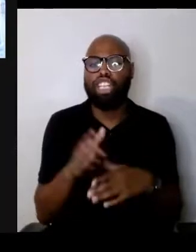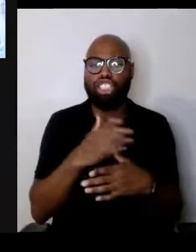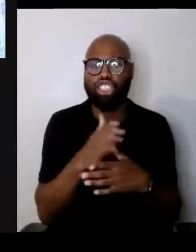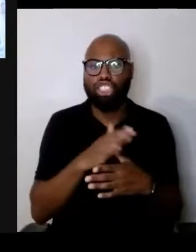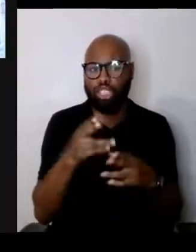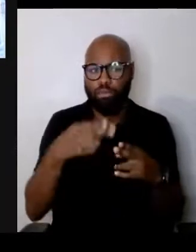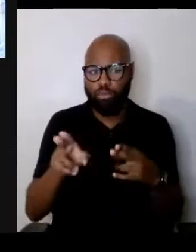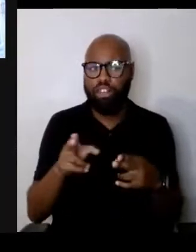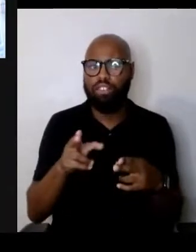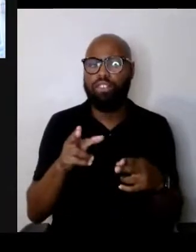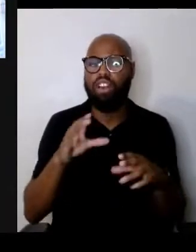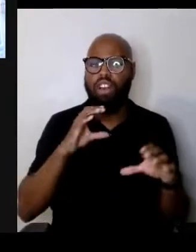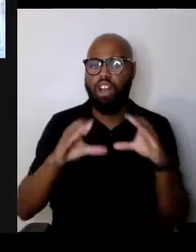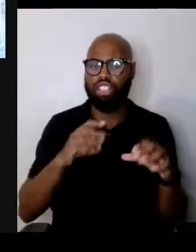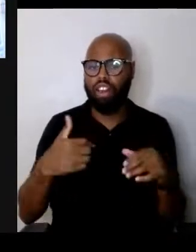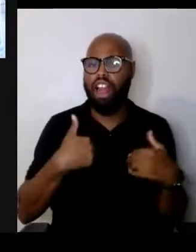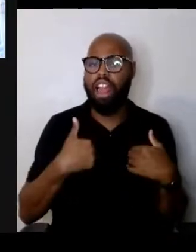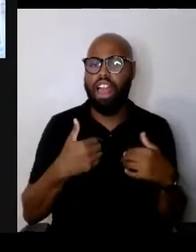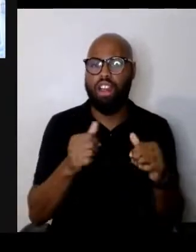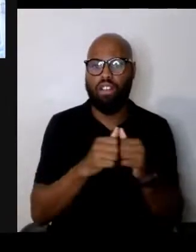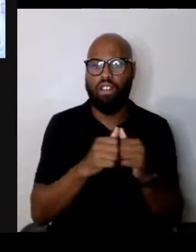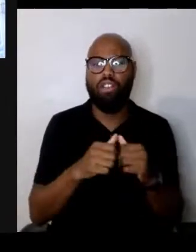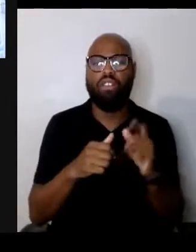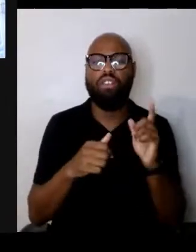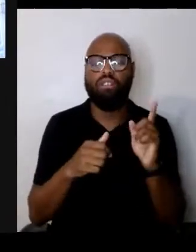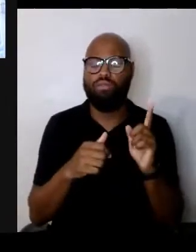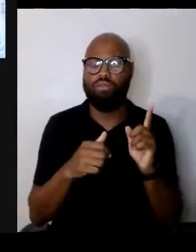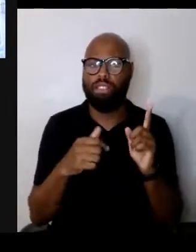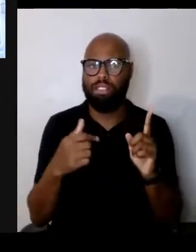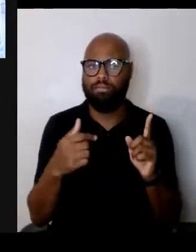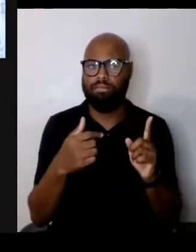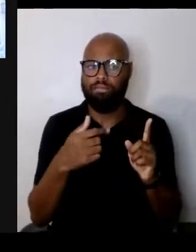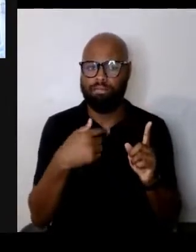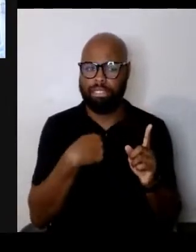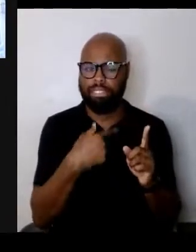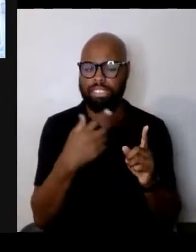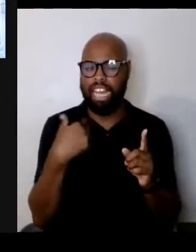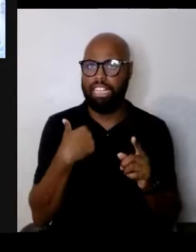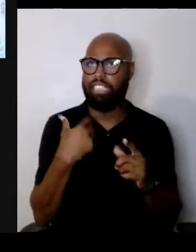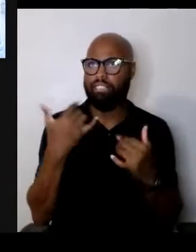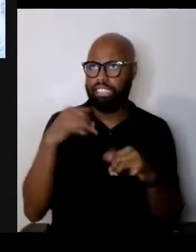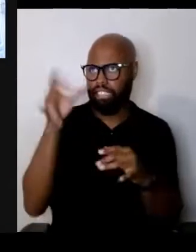a few years ago that has really stayed with me. My parents were European refugees